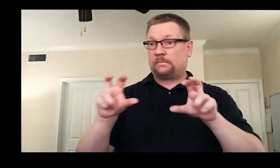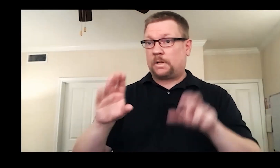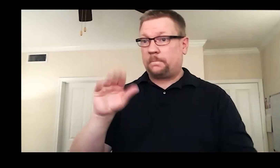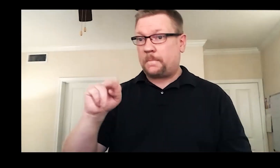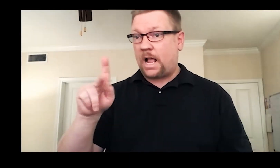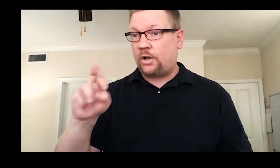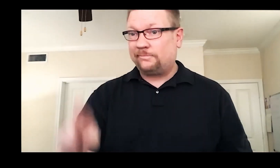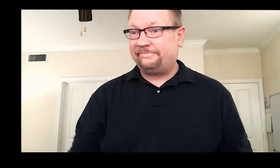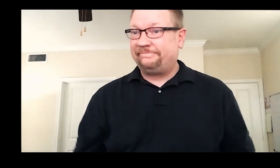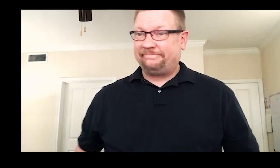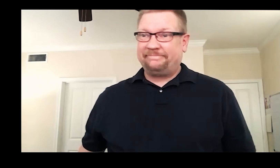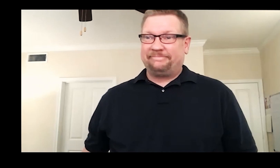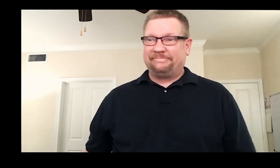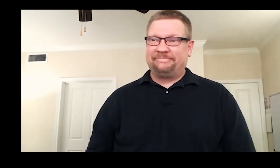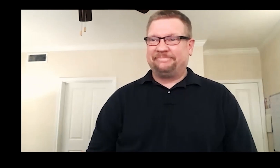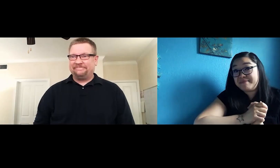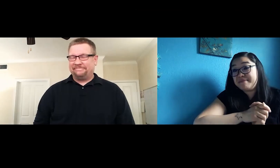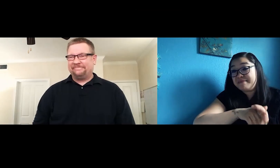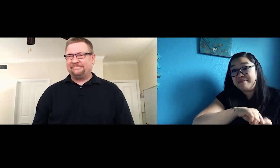Investment banker